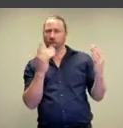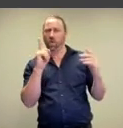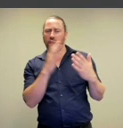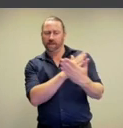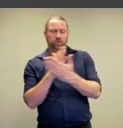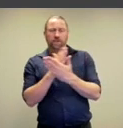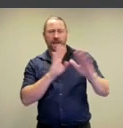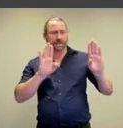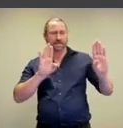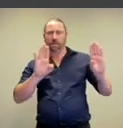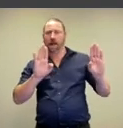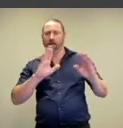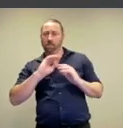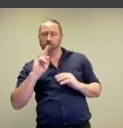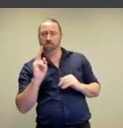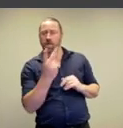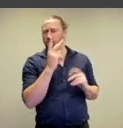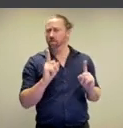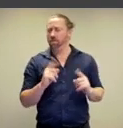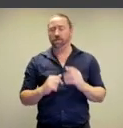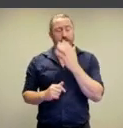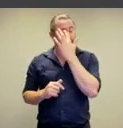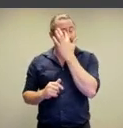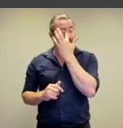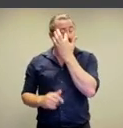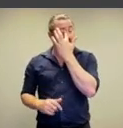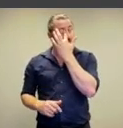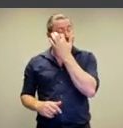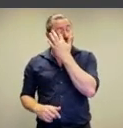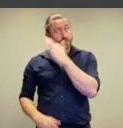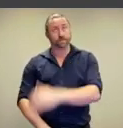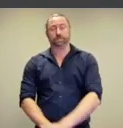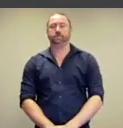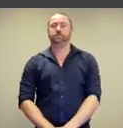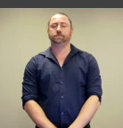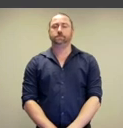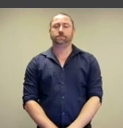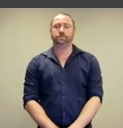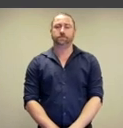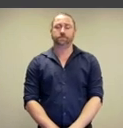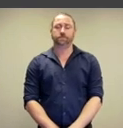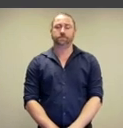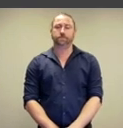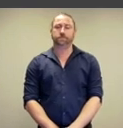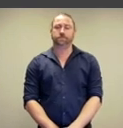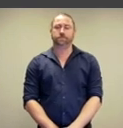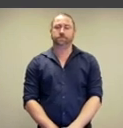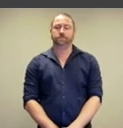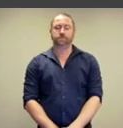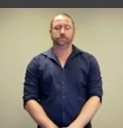similarities. So what's shared across both of these artworks?